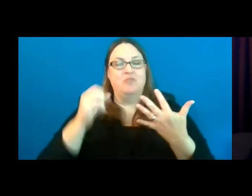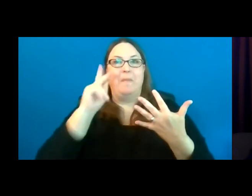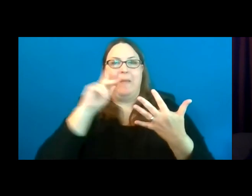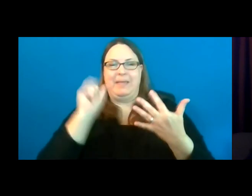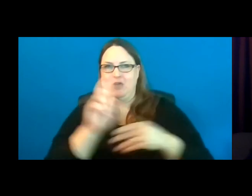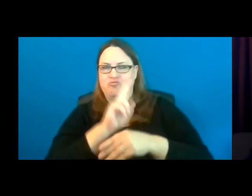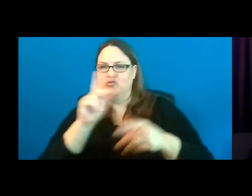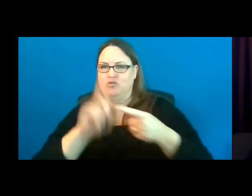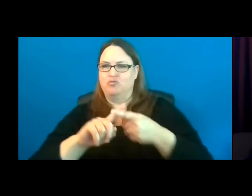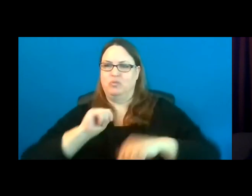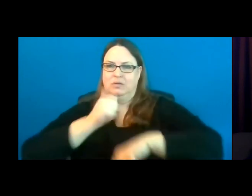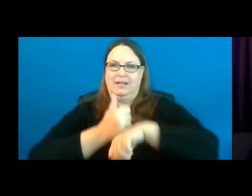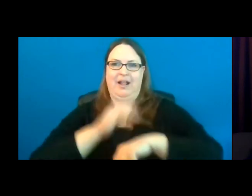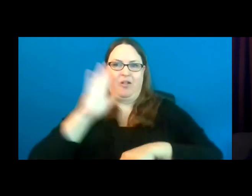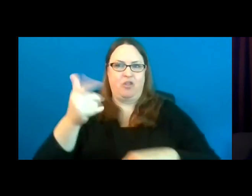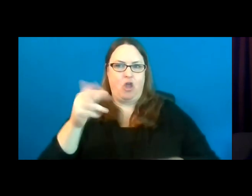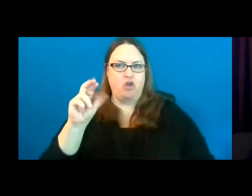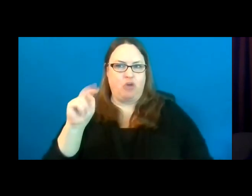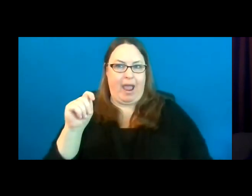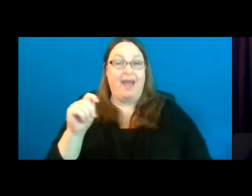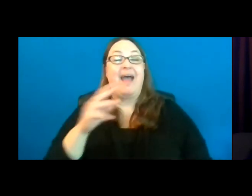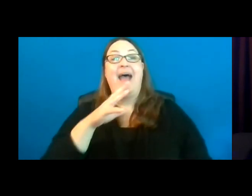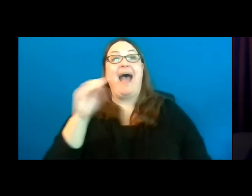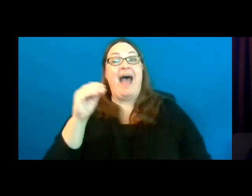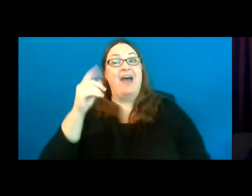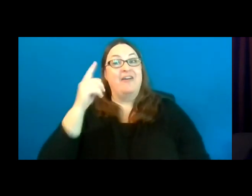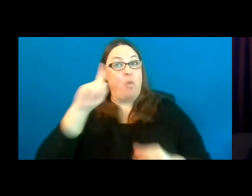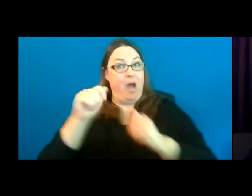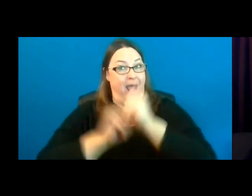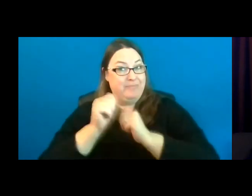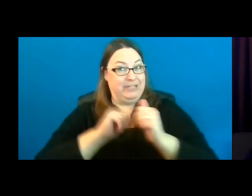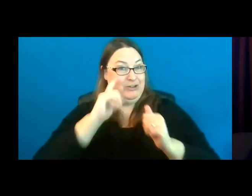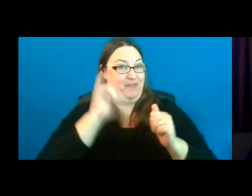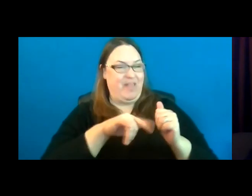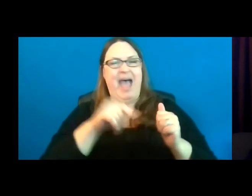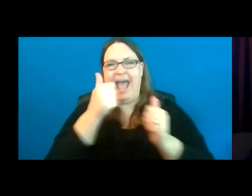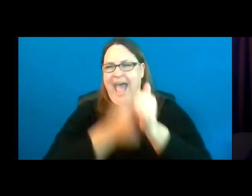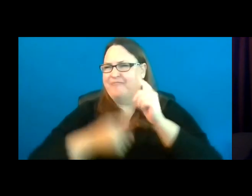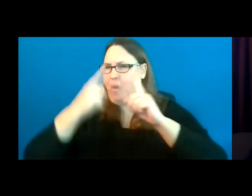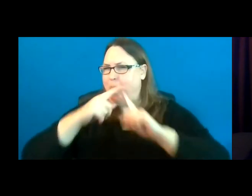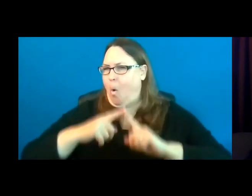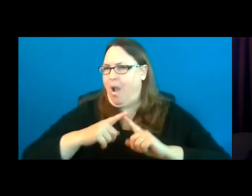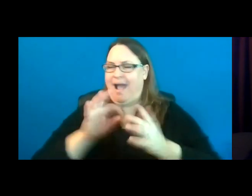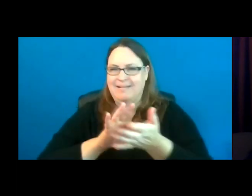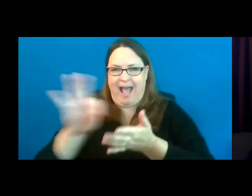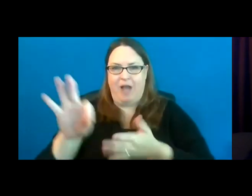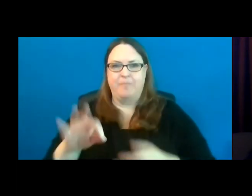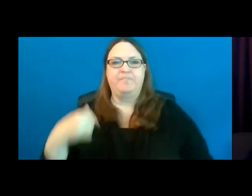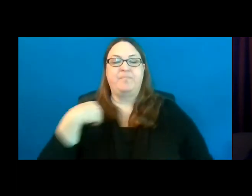Because of the competition for these grants, every point counts. We ask communities to consider the accessibility of their project in two ways.